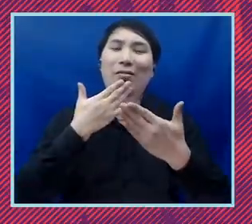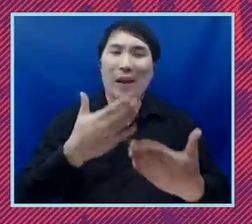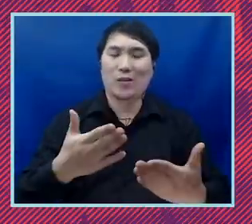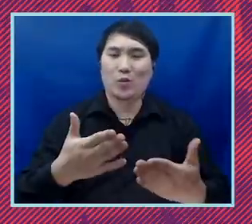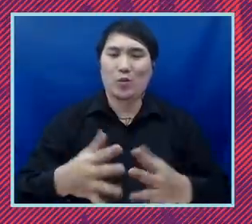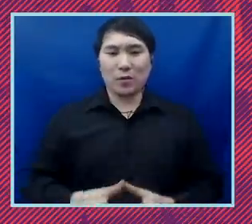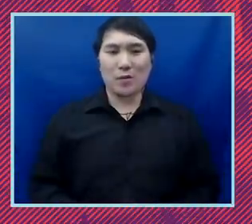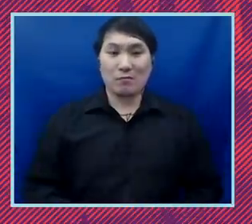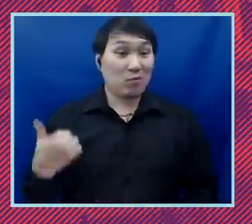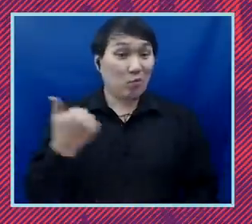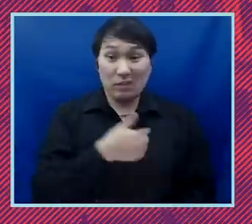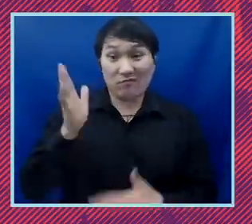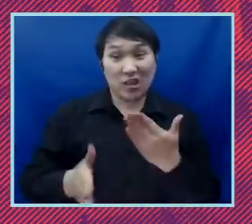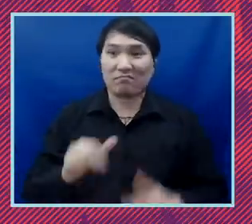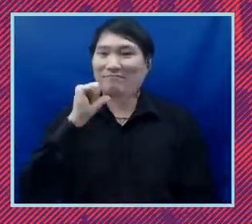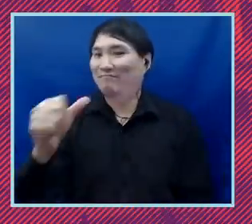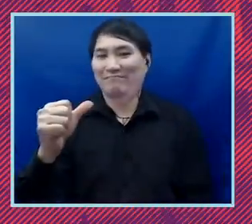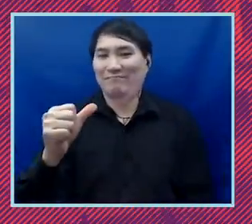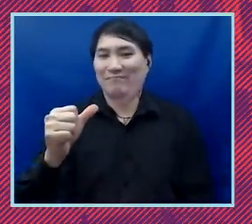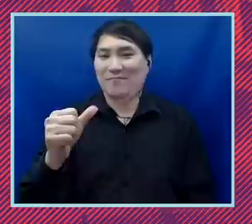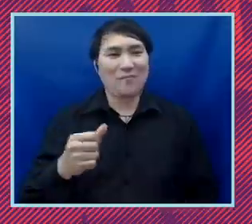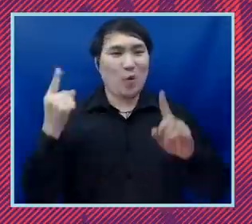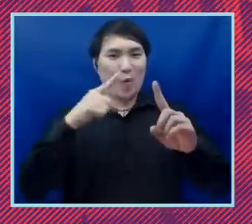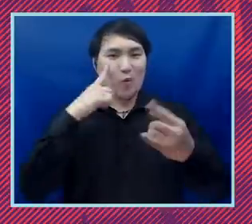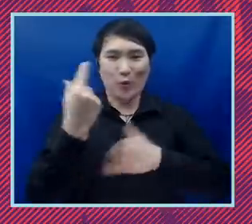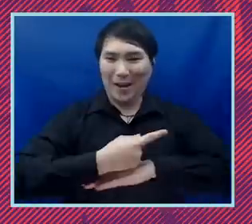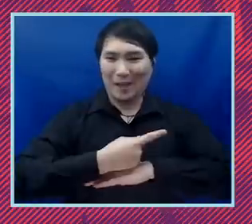we're not done. So this part of the purpose of today's call is to make sure that